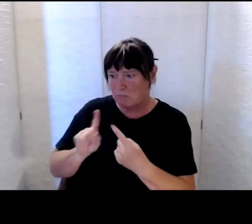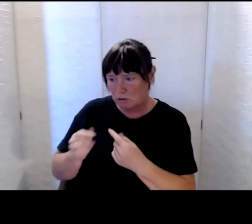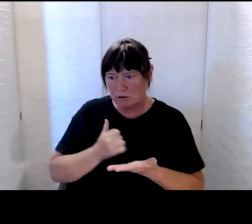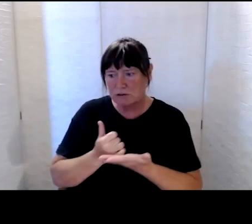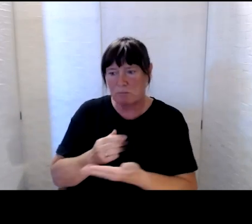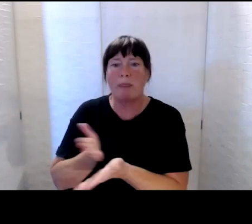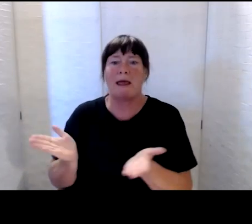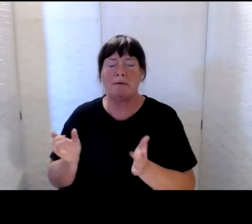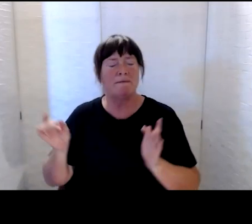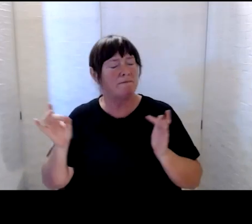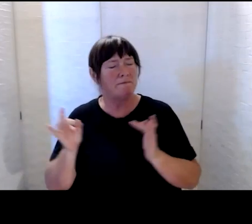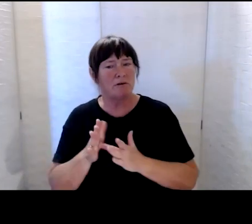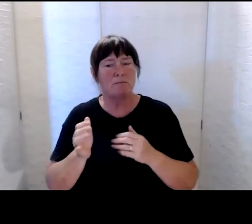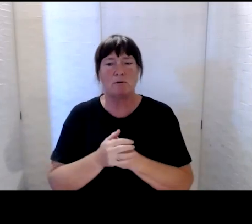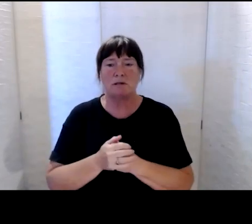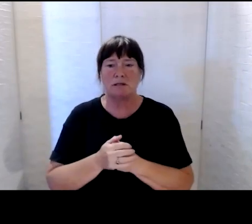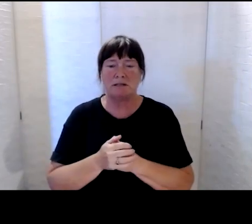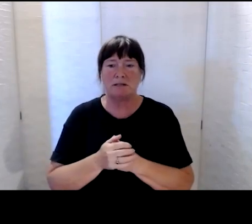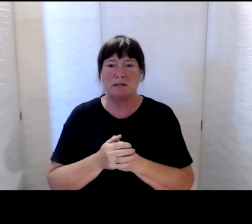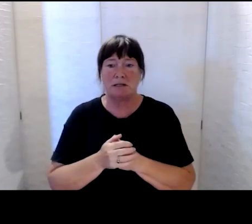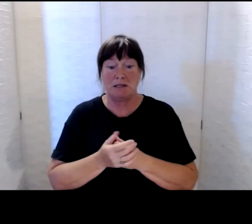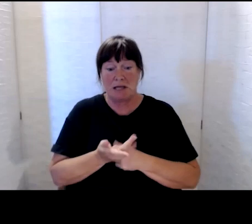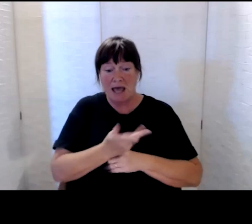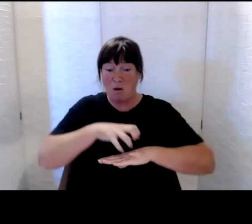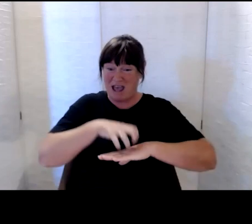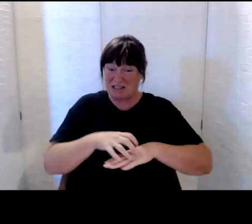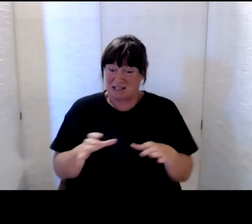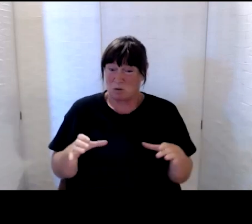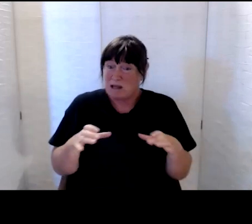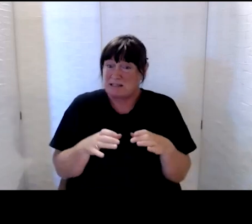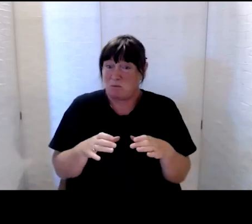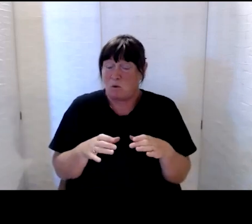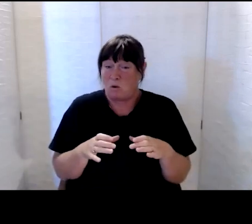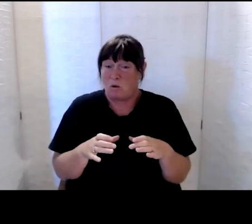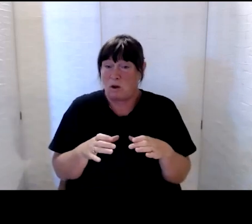As a relatively small agency, without a footprint in all of the regions